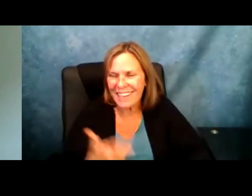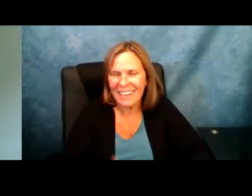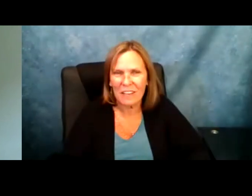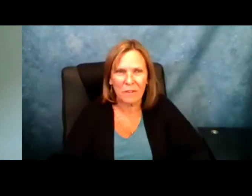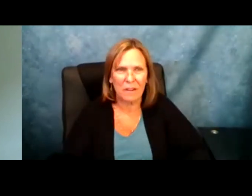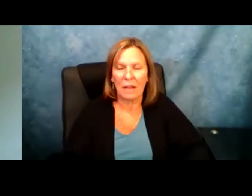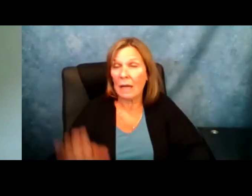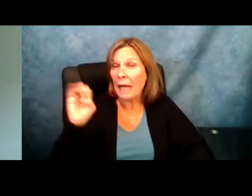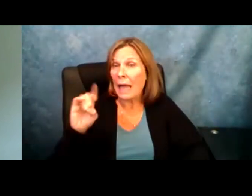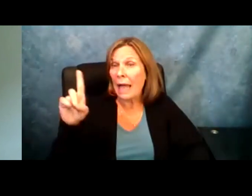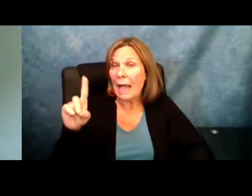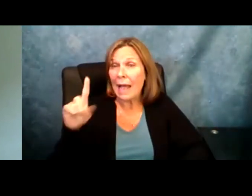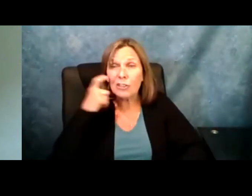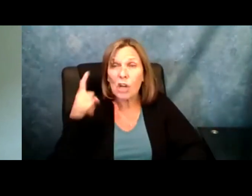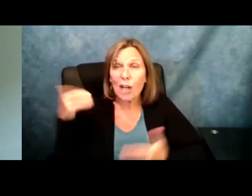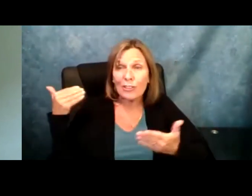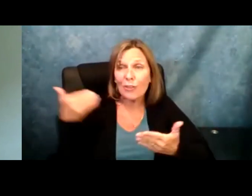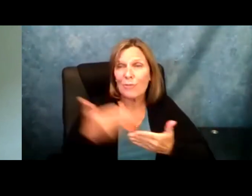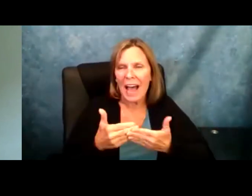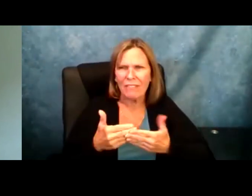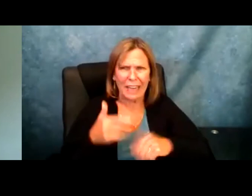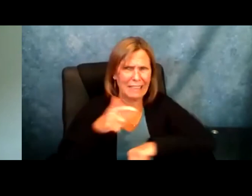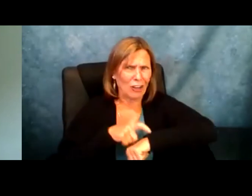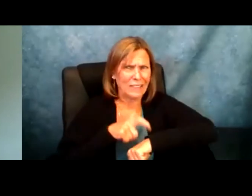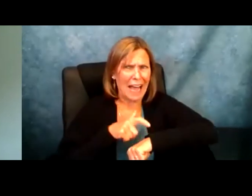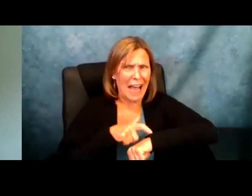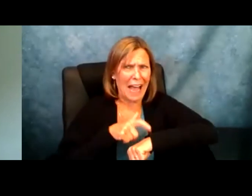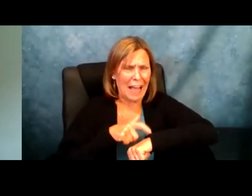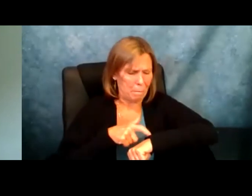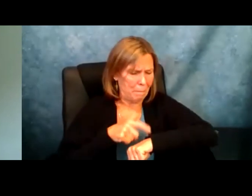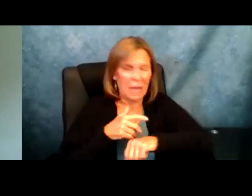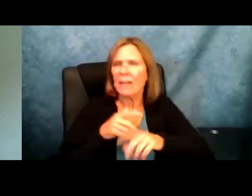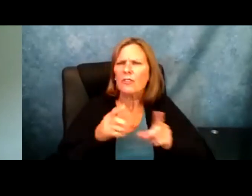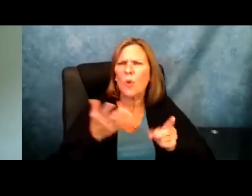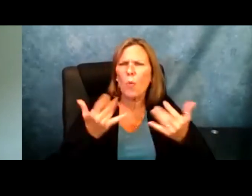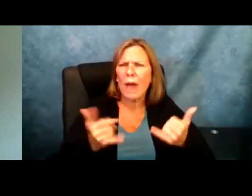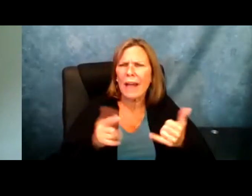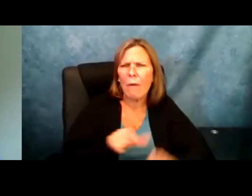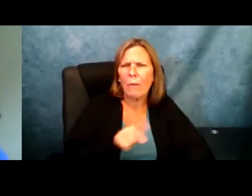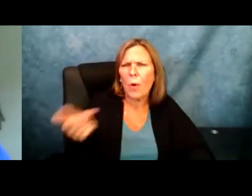tools. Thank you all -- thank you for all you are doing.